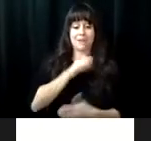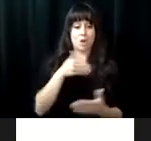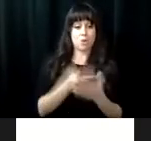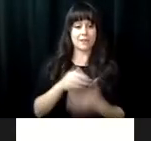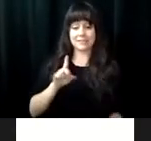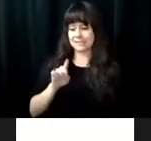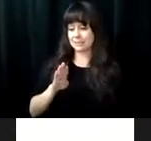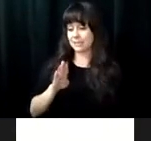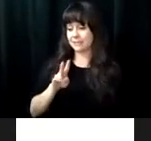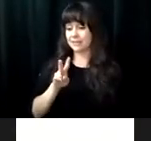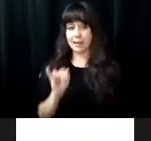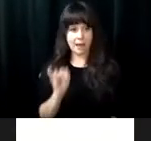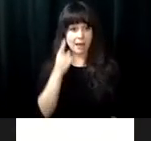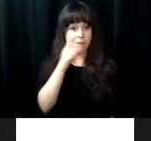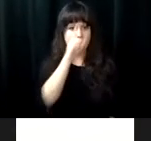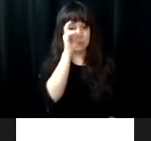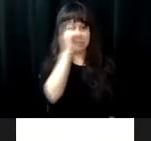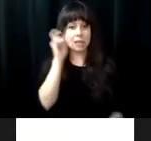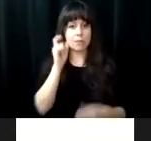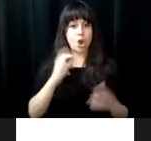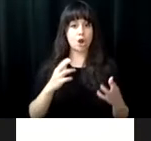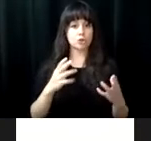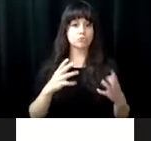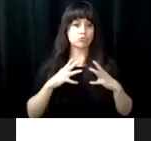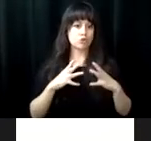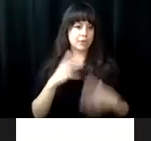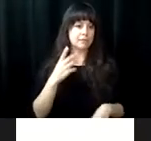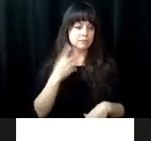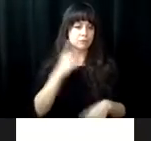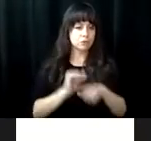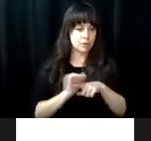, I'm Susan Gibbons husband. When we arrived at the